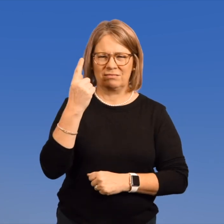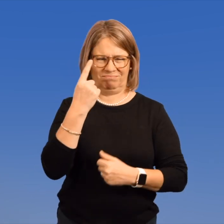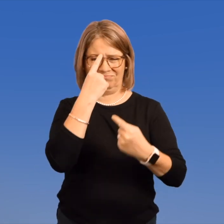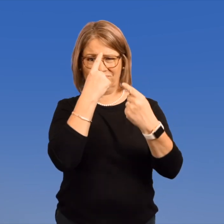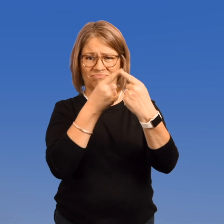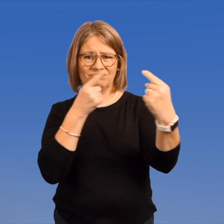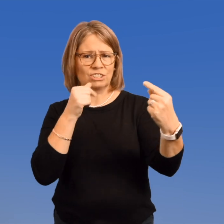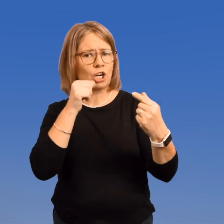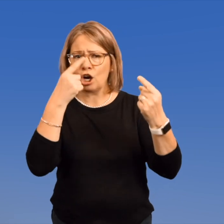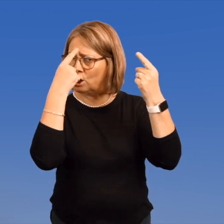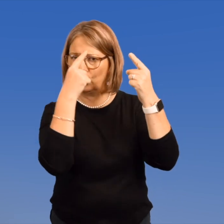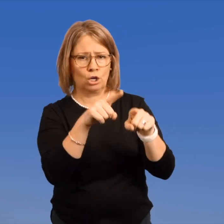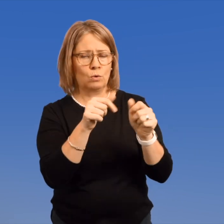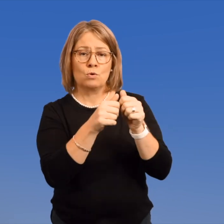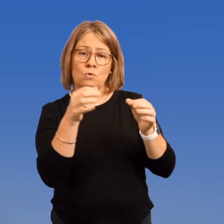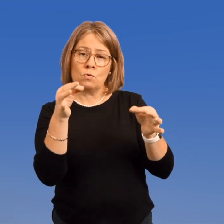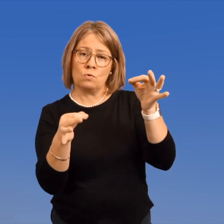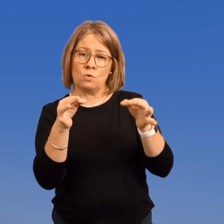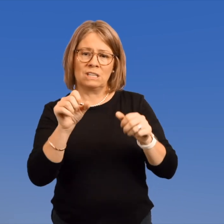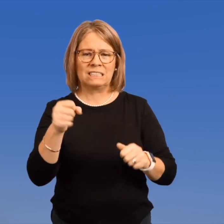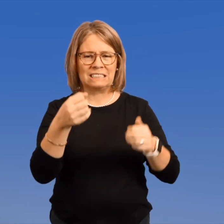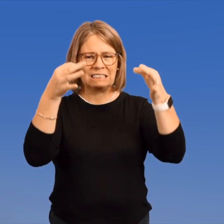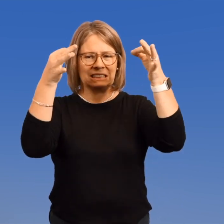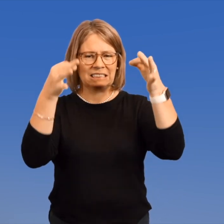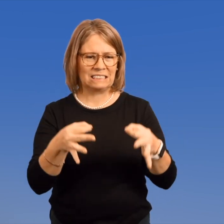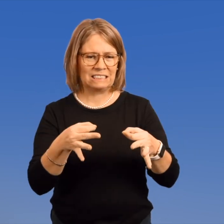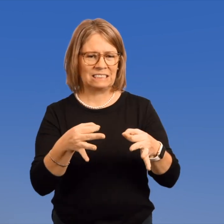when someone doesn't agree with a court's decision.